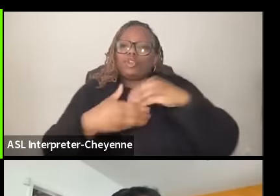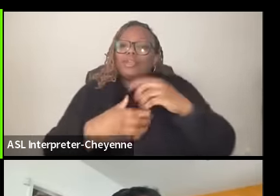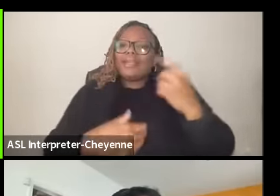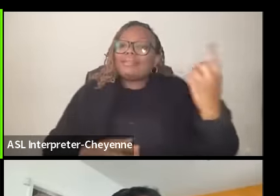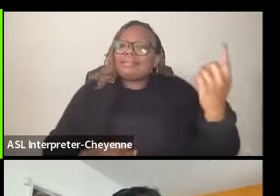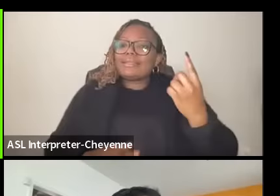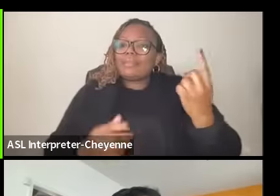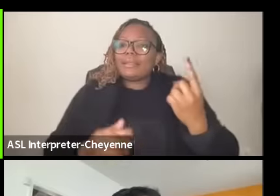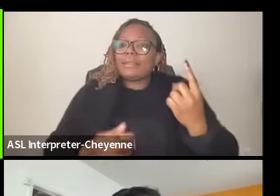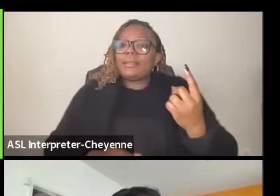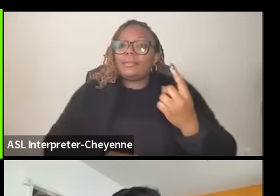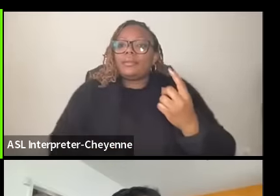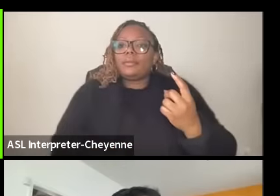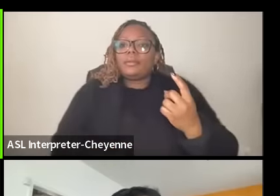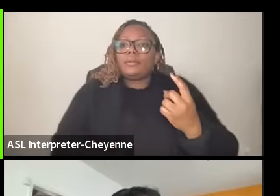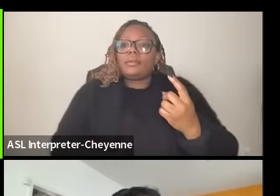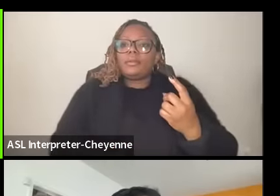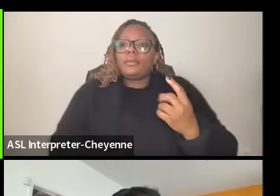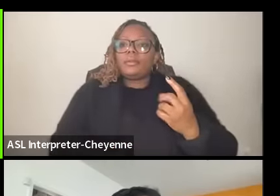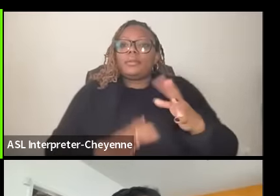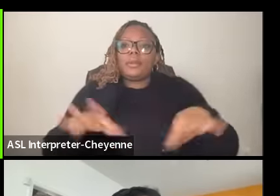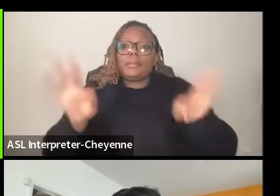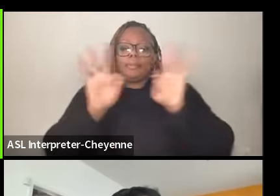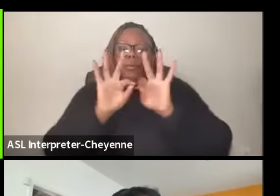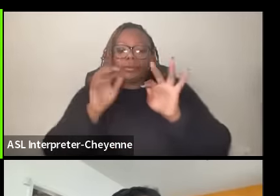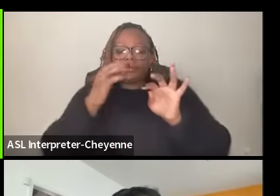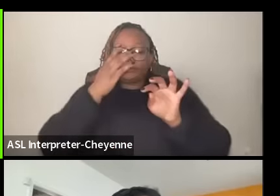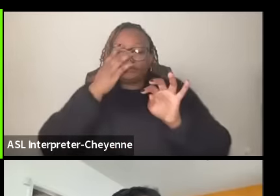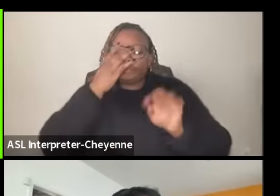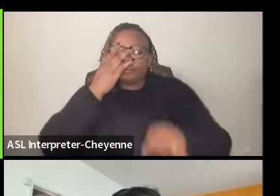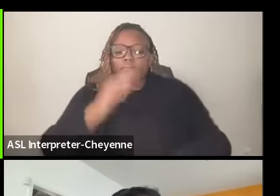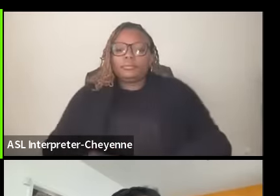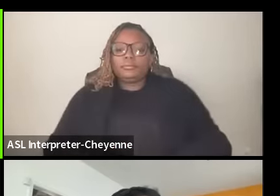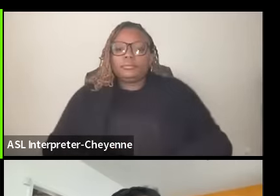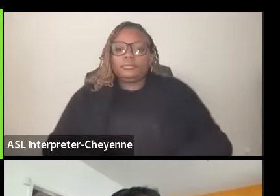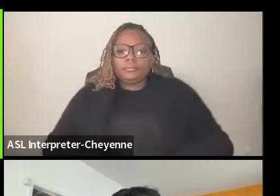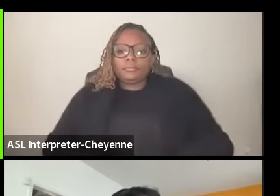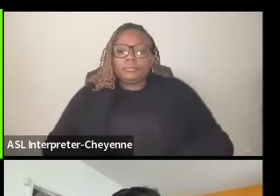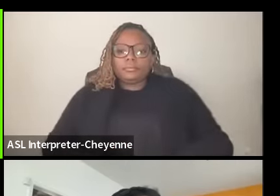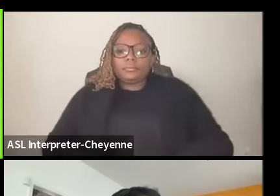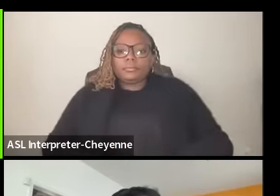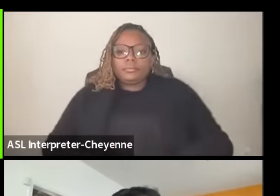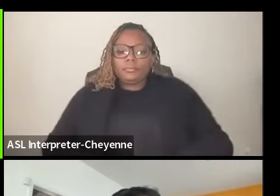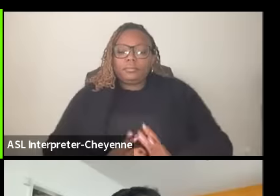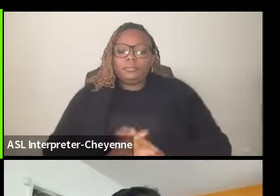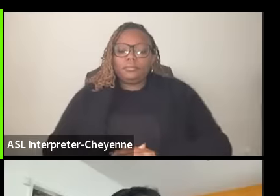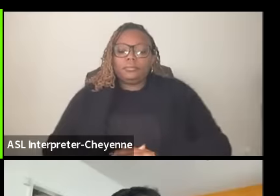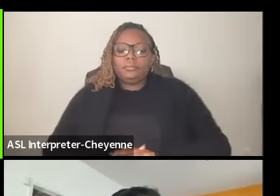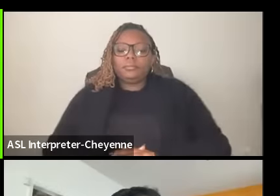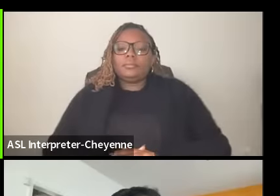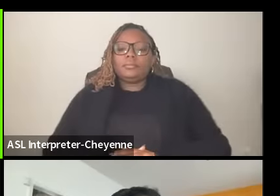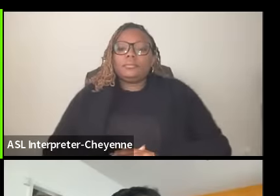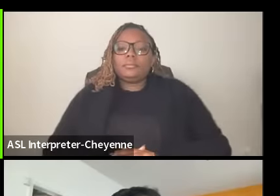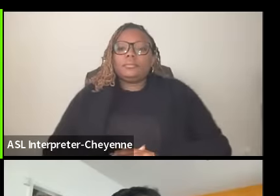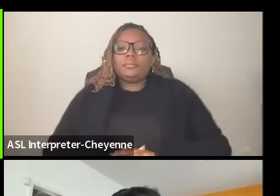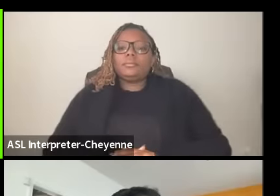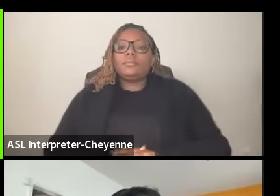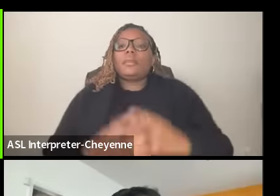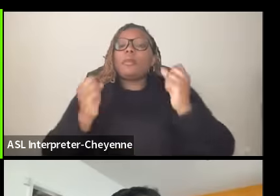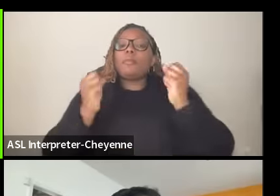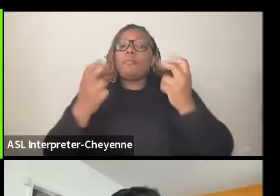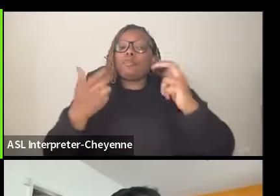um you know important and and and just concretely I would say multi-issue struggles are important